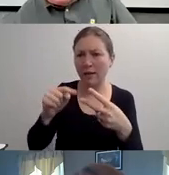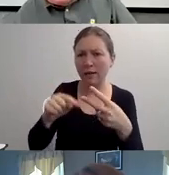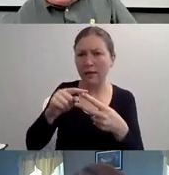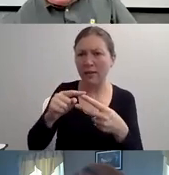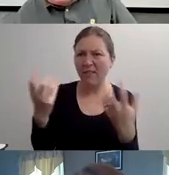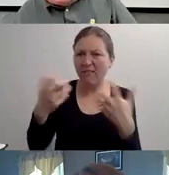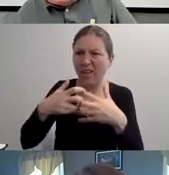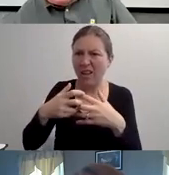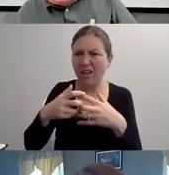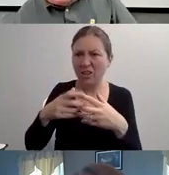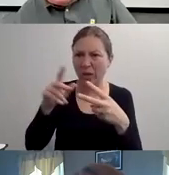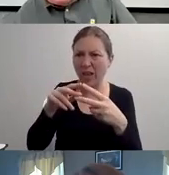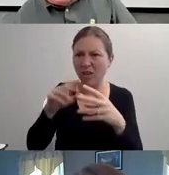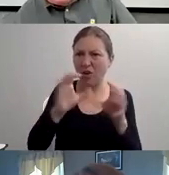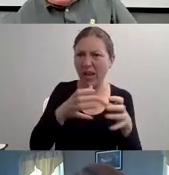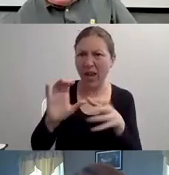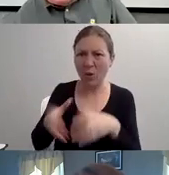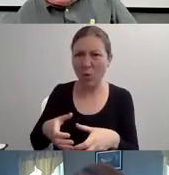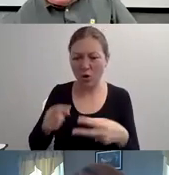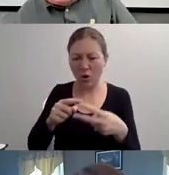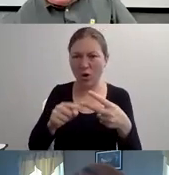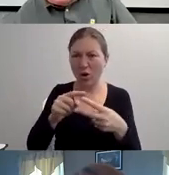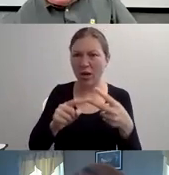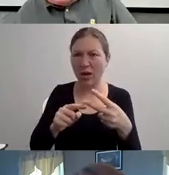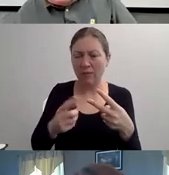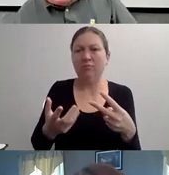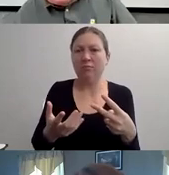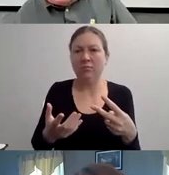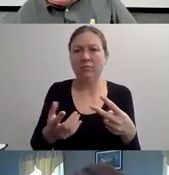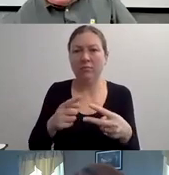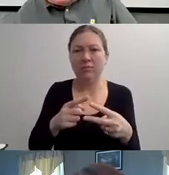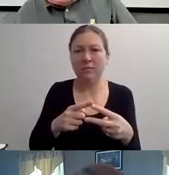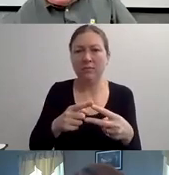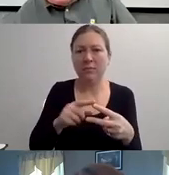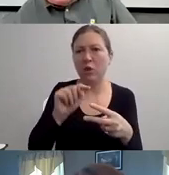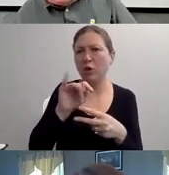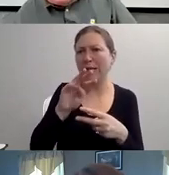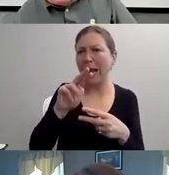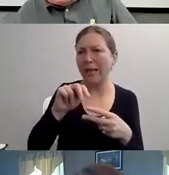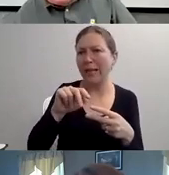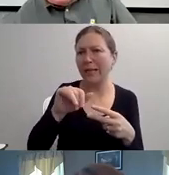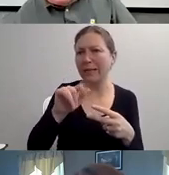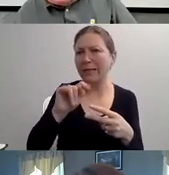SO I JUST WANT YOU TO CONSIDER THE DIFFERENCE BETWEEN THESE WORDS.